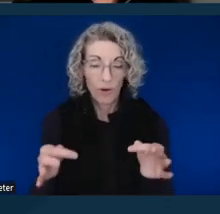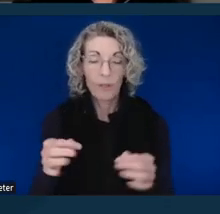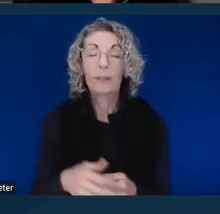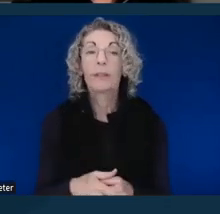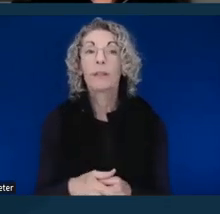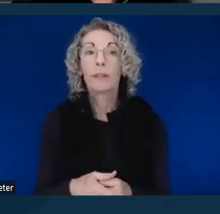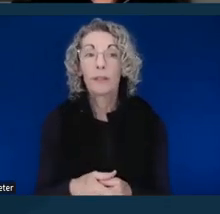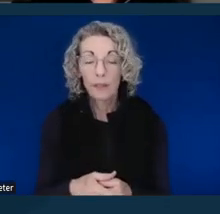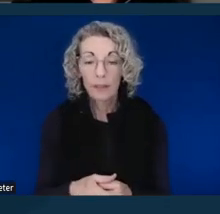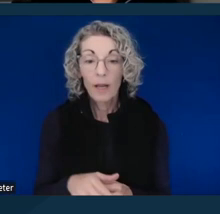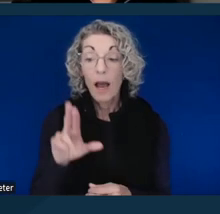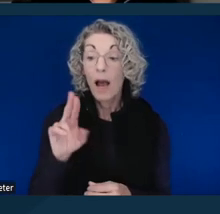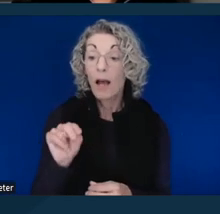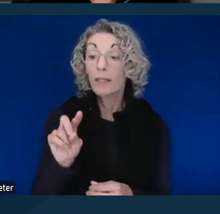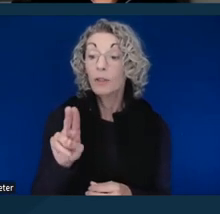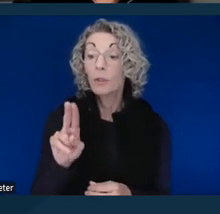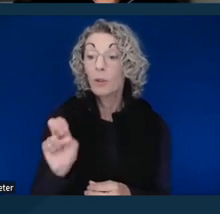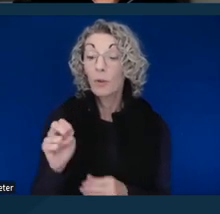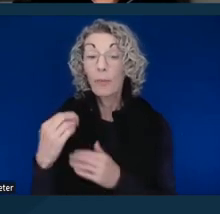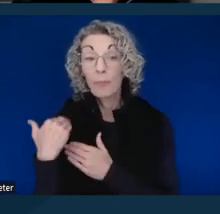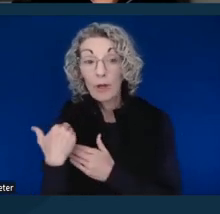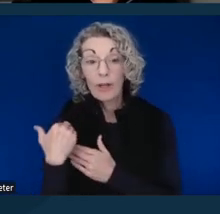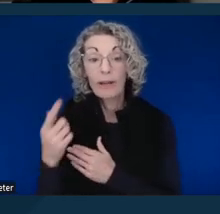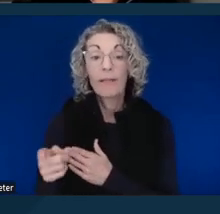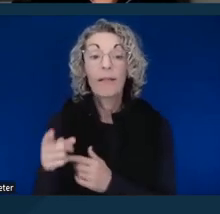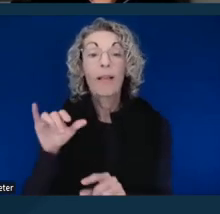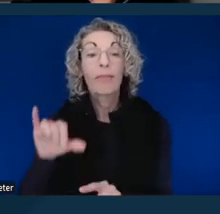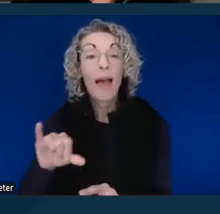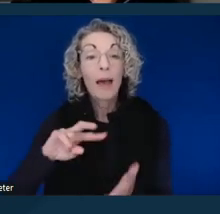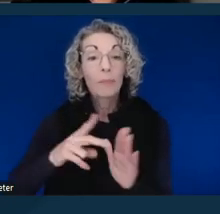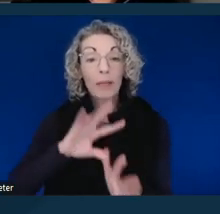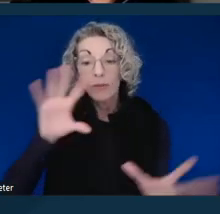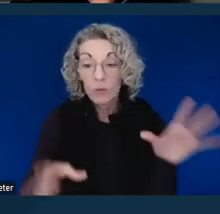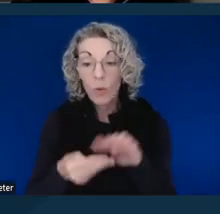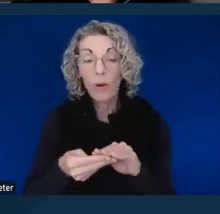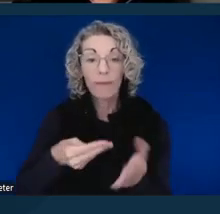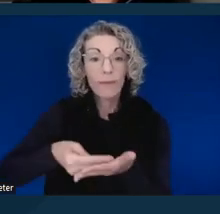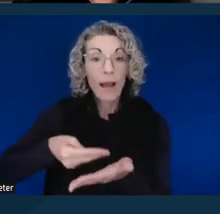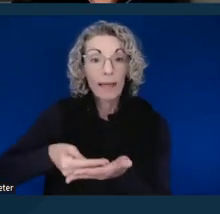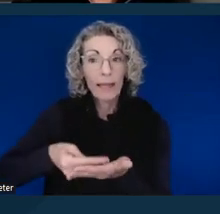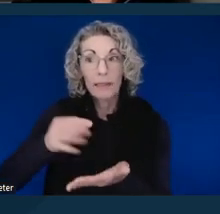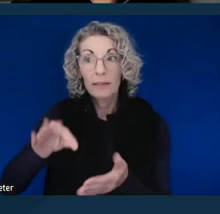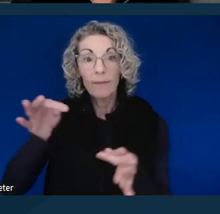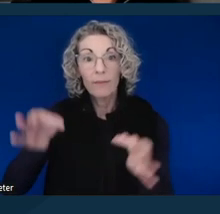So if you know and when they're looking at that, they're looking at the total finances of the court system,